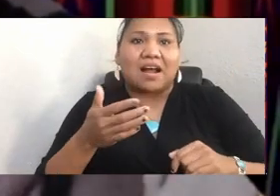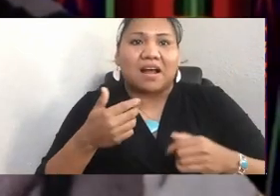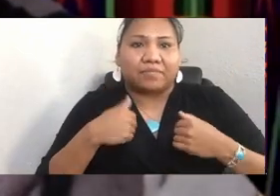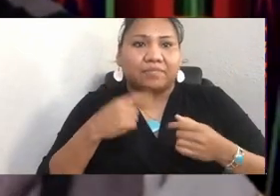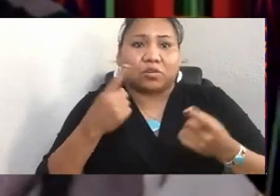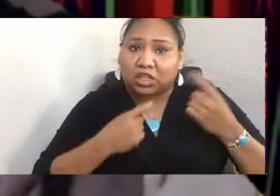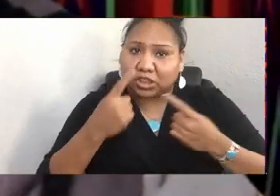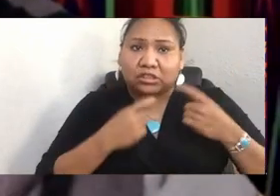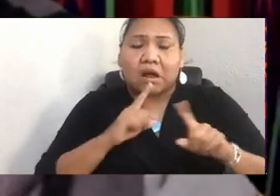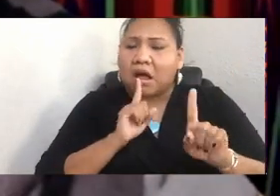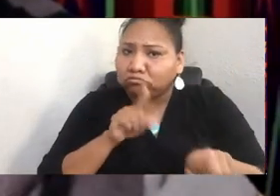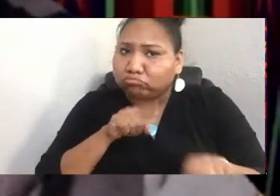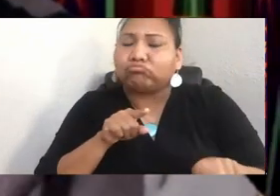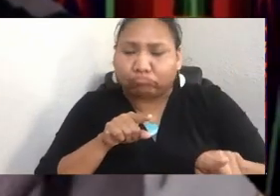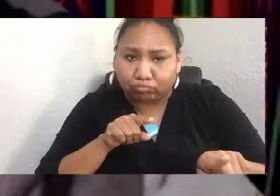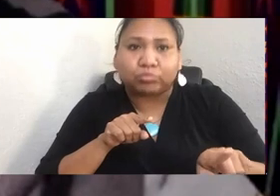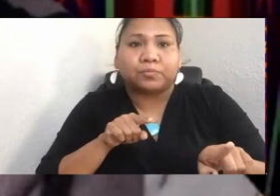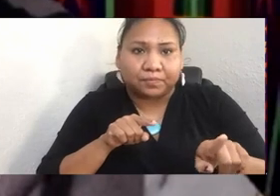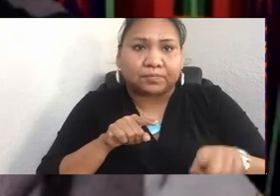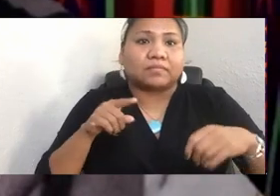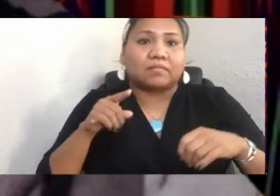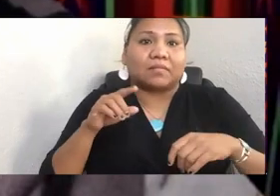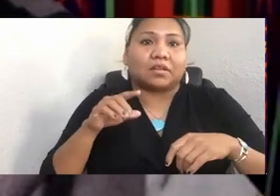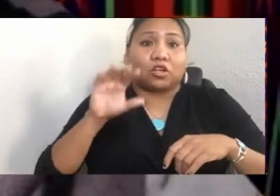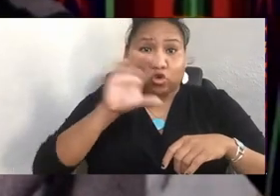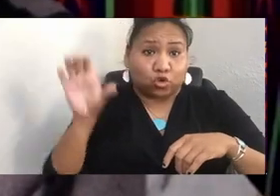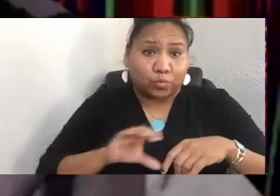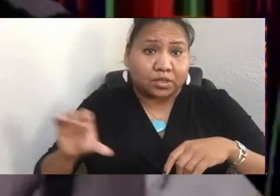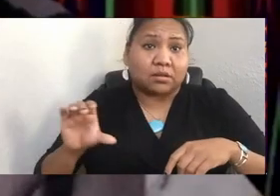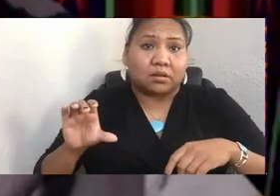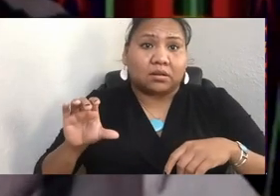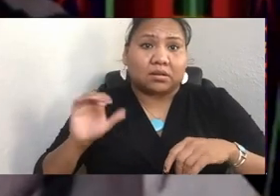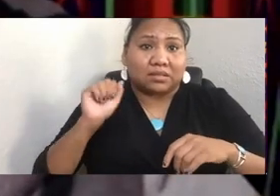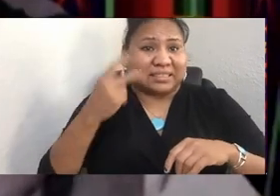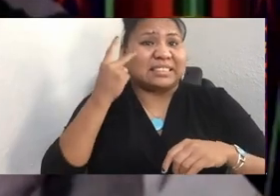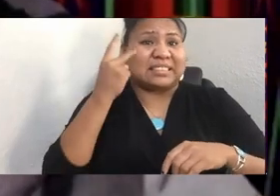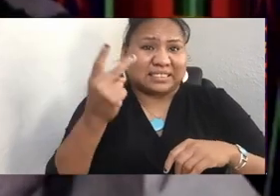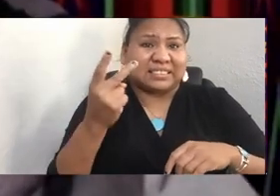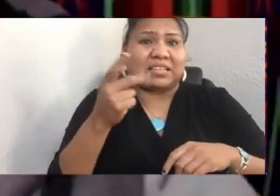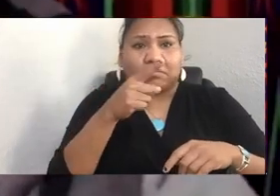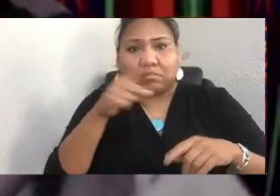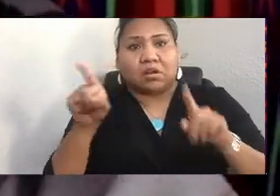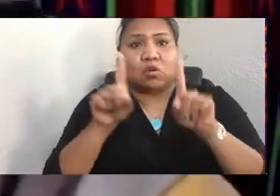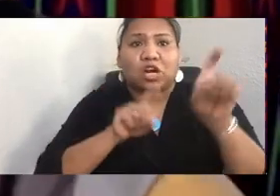There's a function on Zoom here, where you can ask questions. I see that there's some questions in there already,